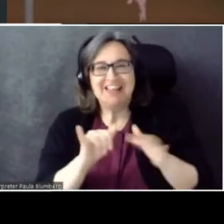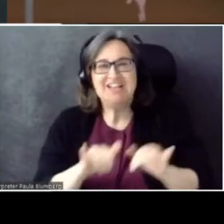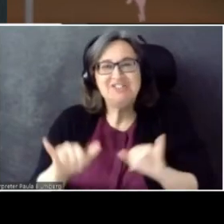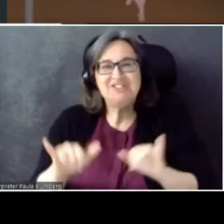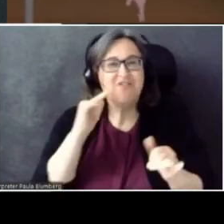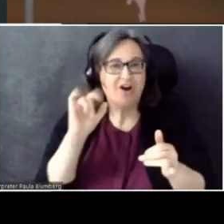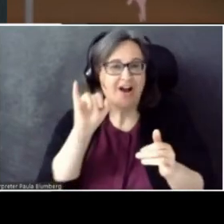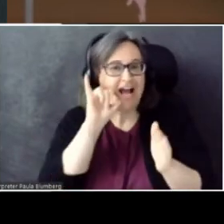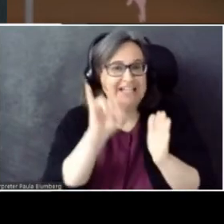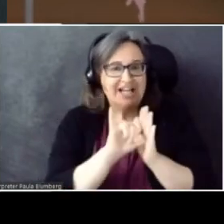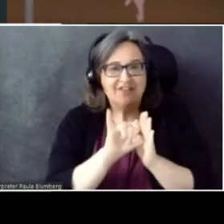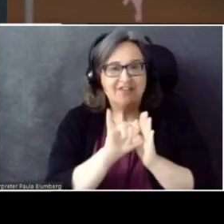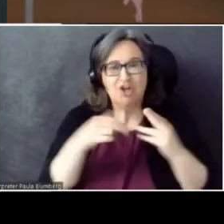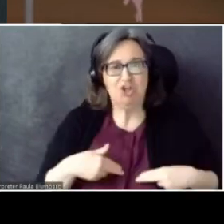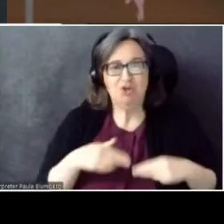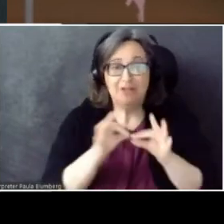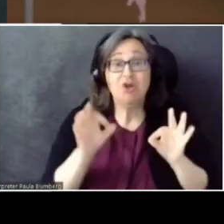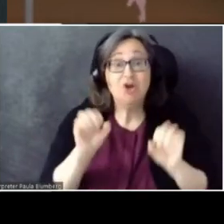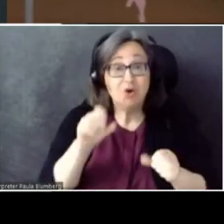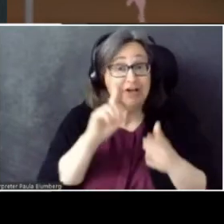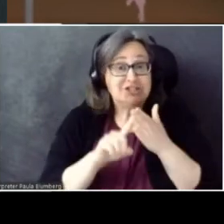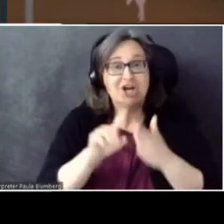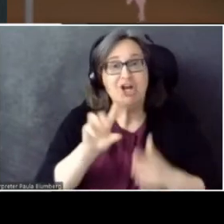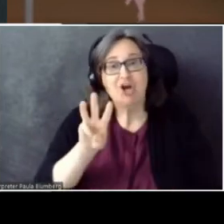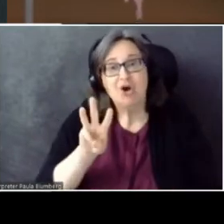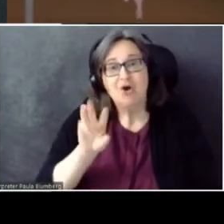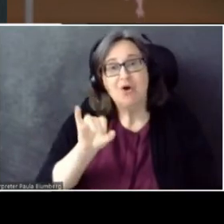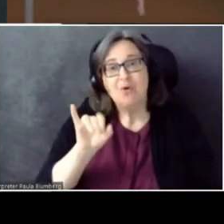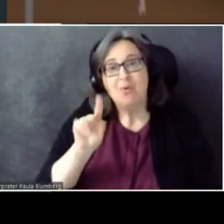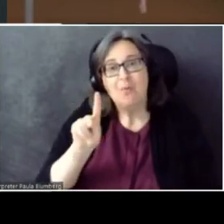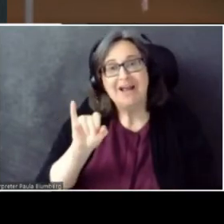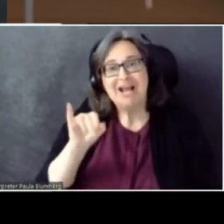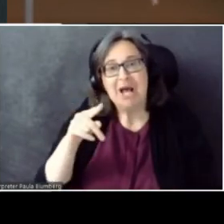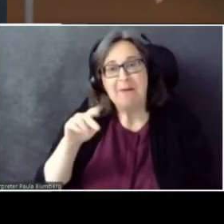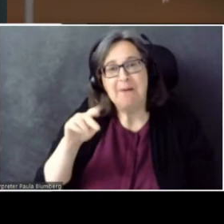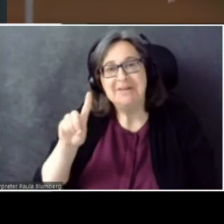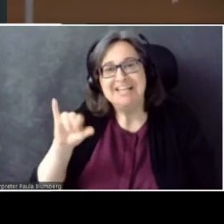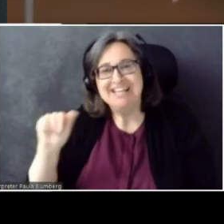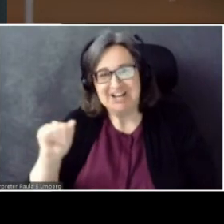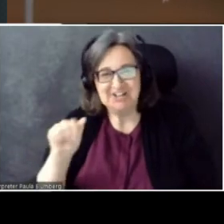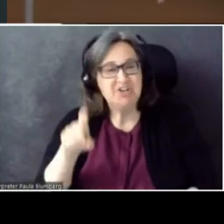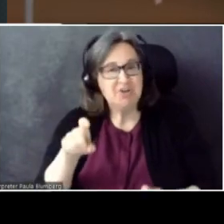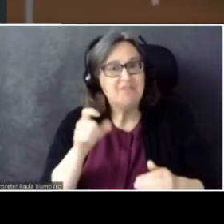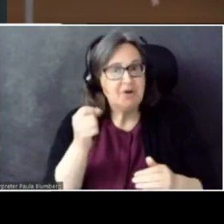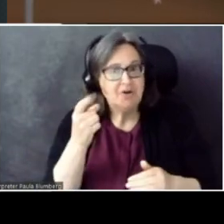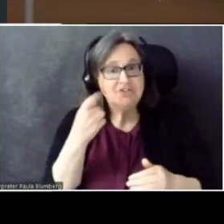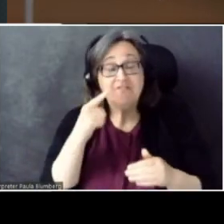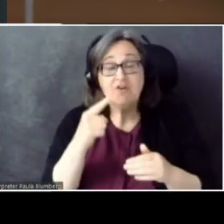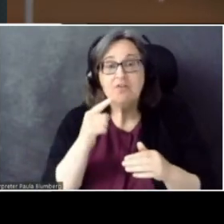You can look it up on Wikipedia. But the important thing to note is that: For the speaker, we include a region.